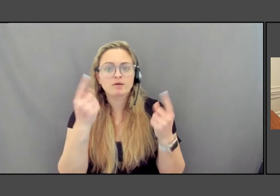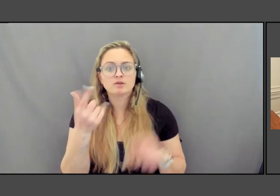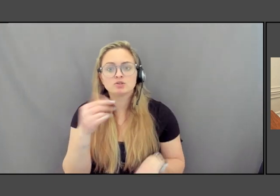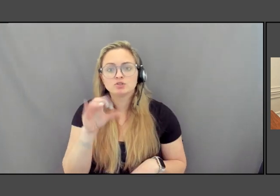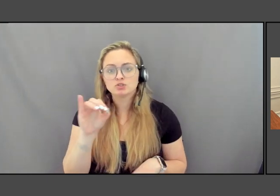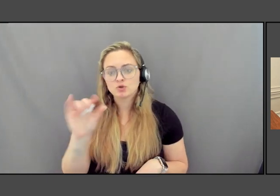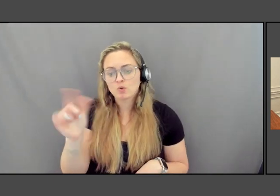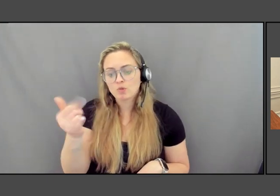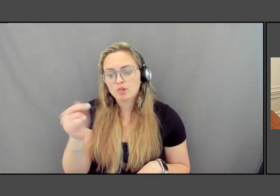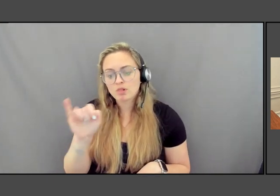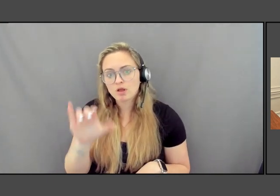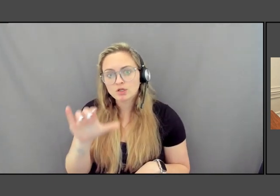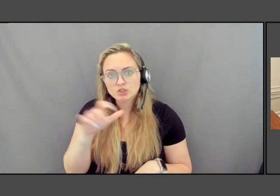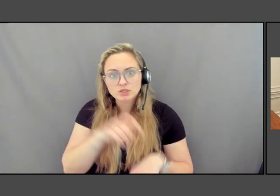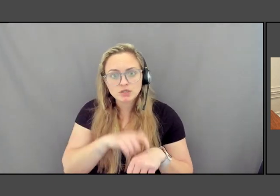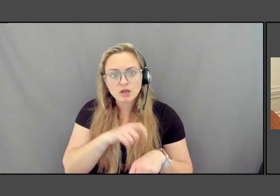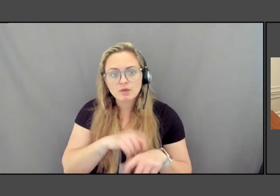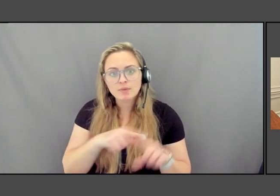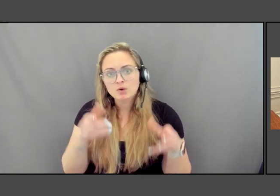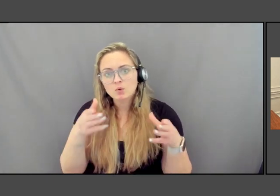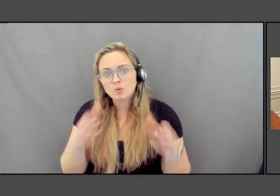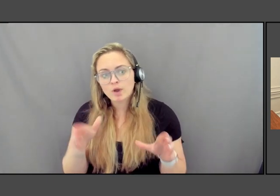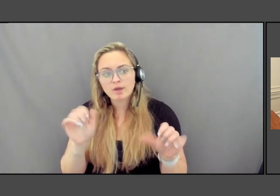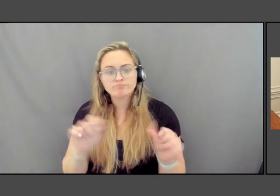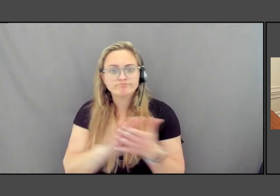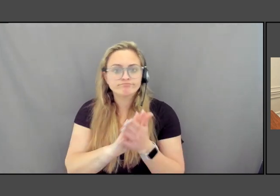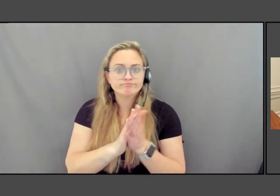And in a way, those become for future